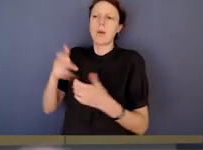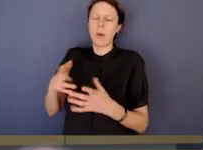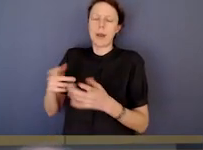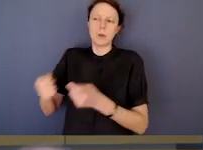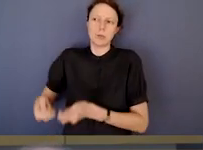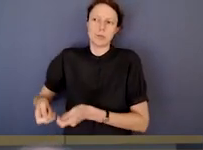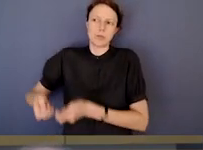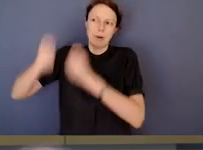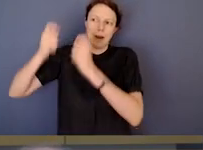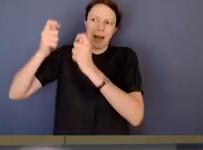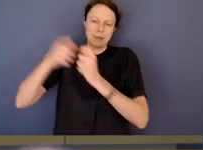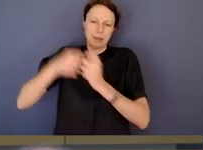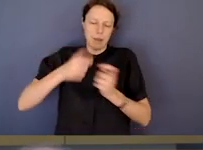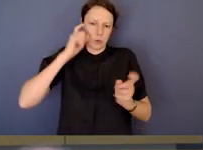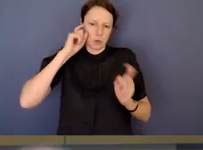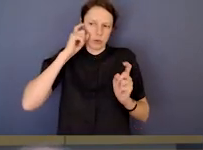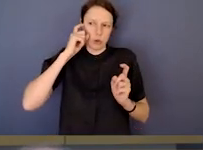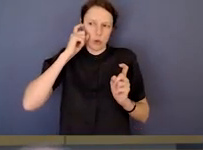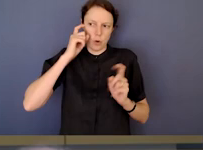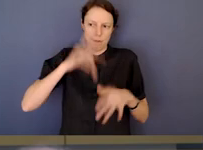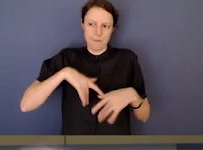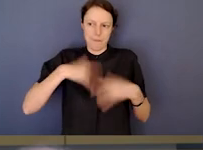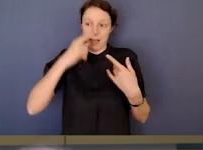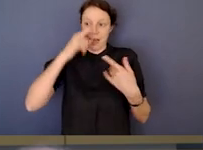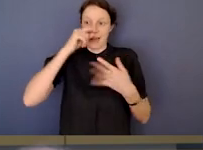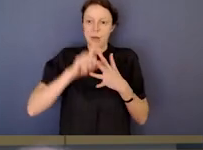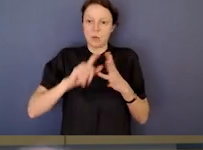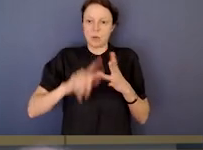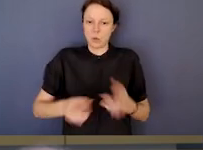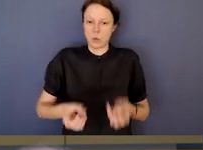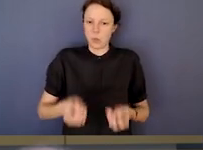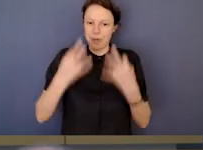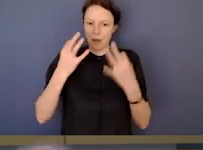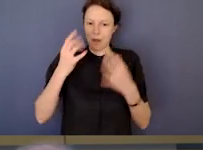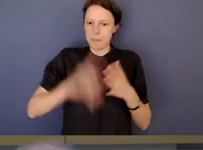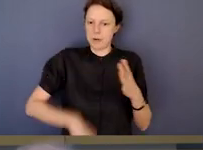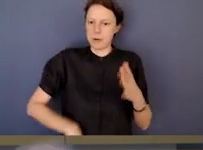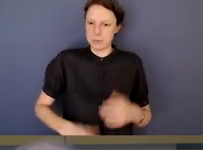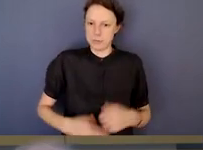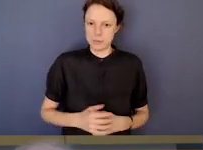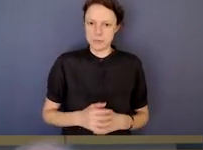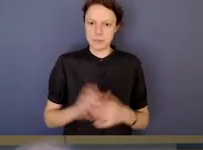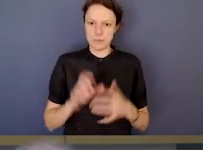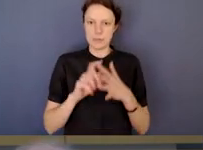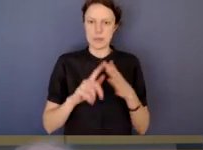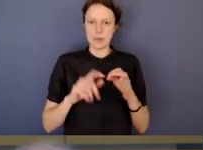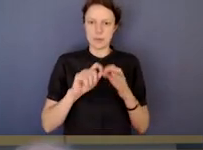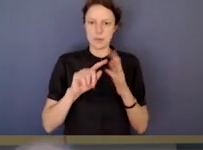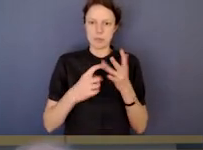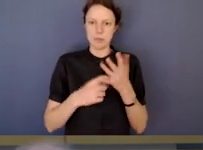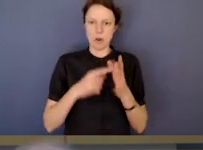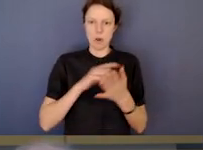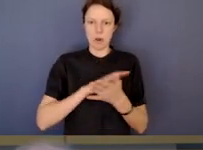an avenue to escalate their concern. And to feel that they can do so without retribution, I think that's the key. And Deborah, what's your top ask.